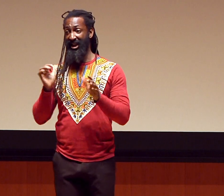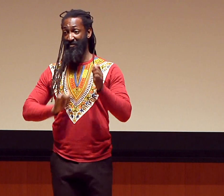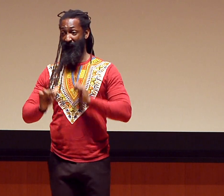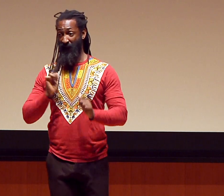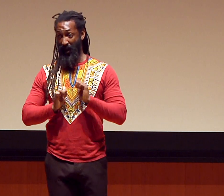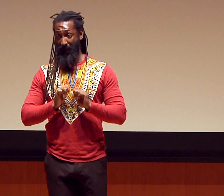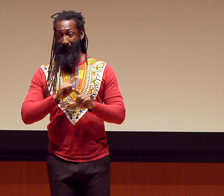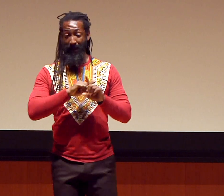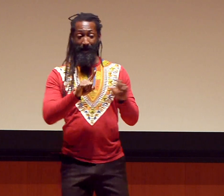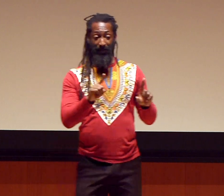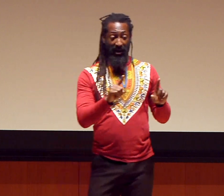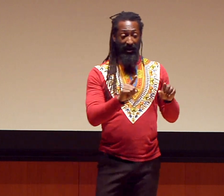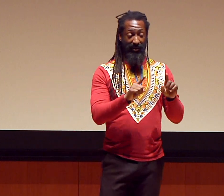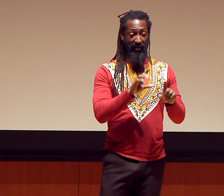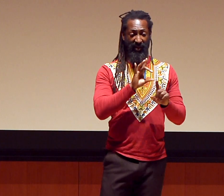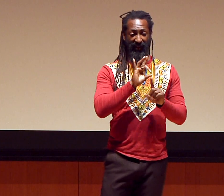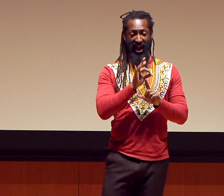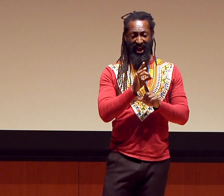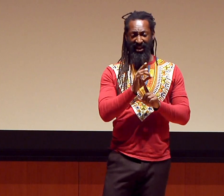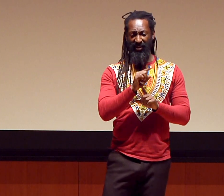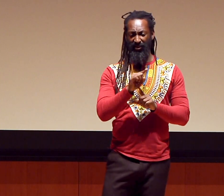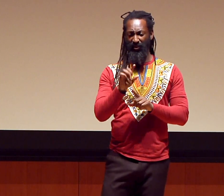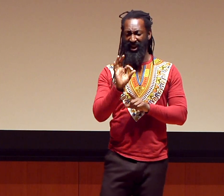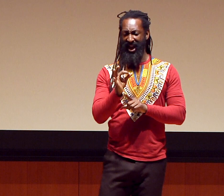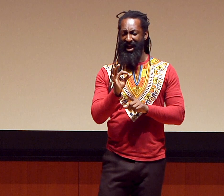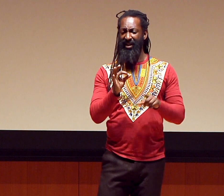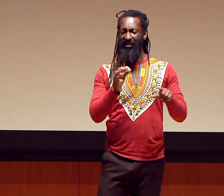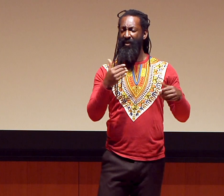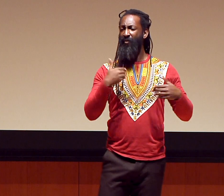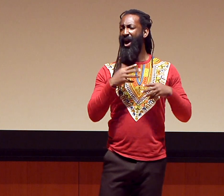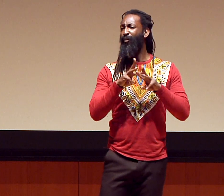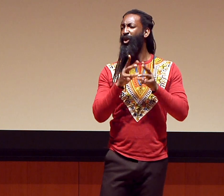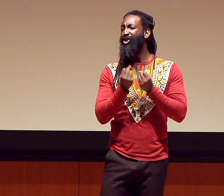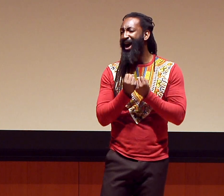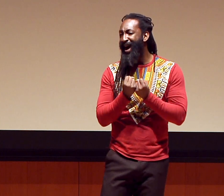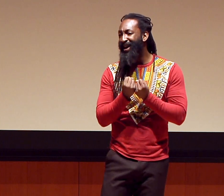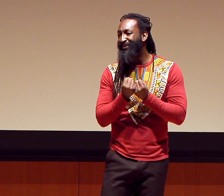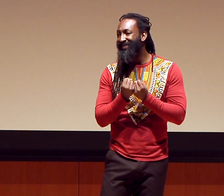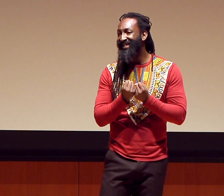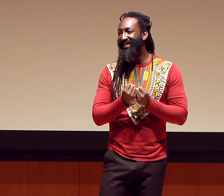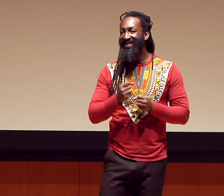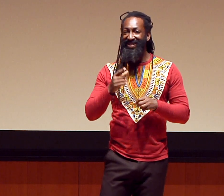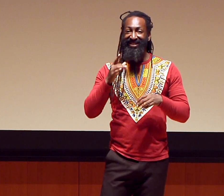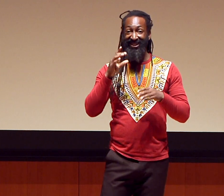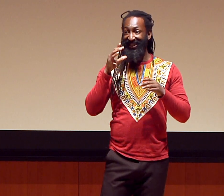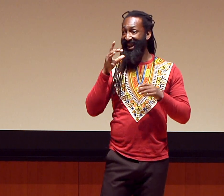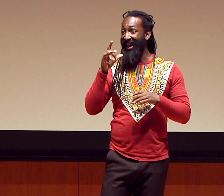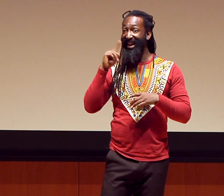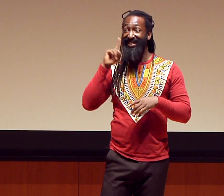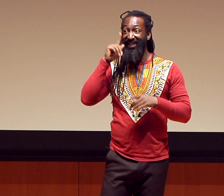So it’s a Friday, Saturday, Sunday when we have performances. But the eighth and the ninth, we have workshops.